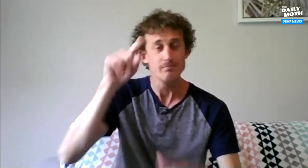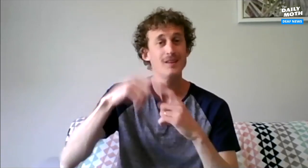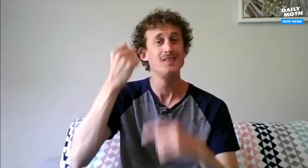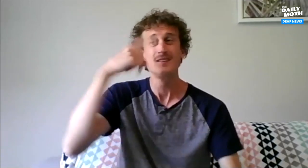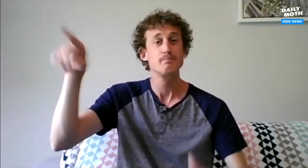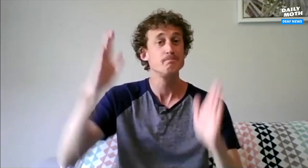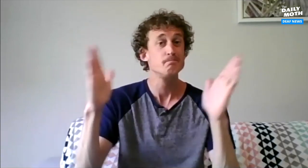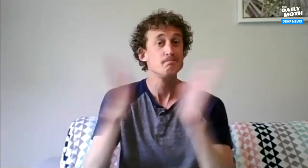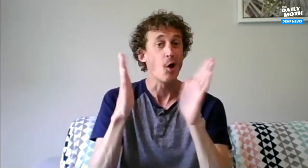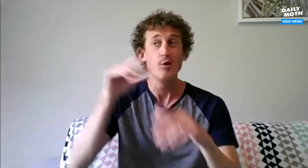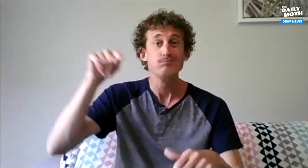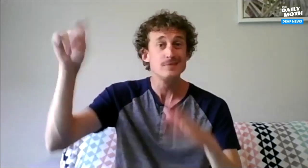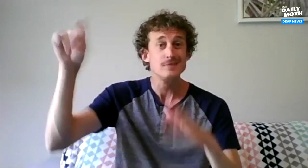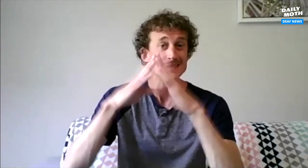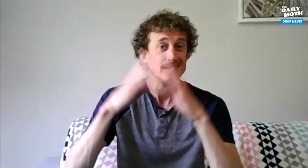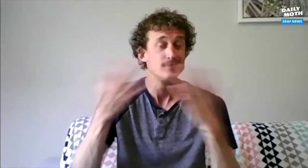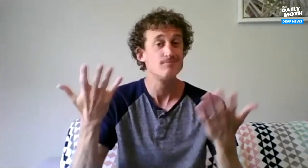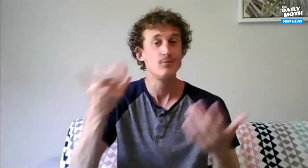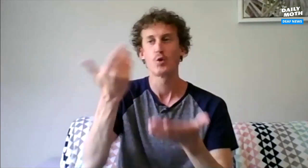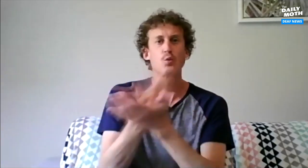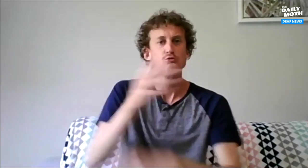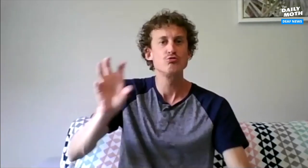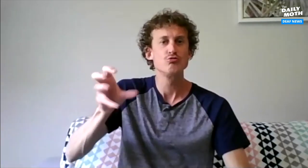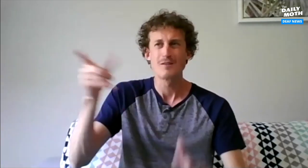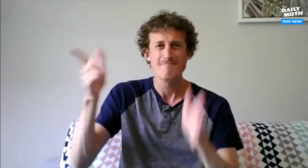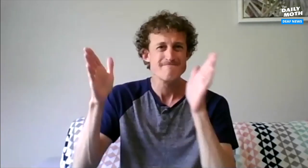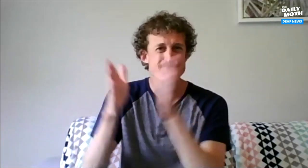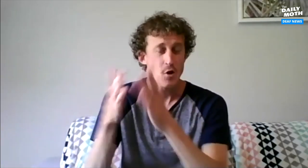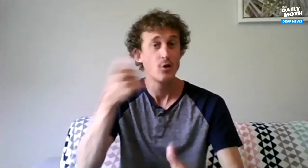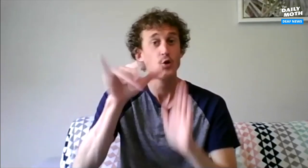But in the smaller cities, where there's newer channels